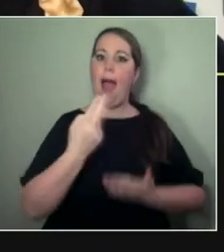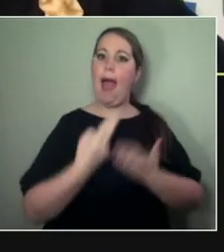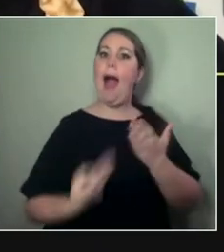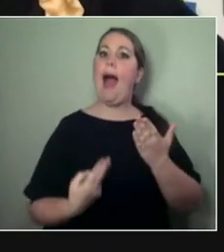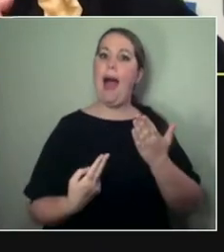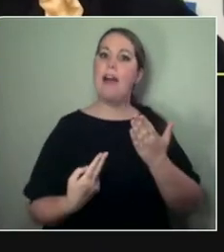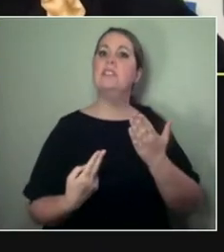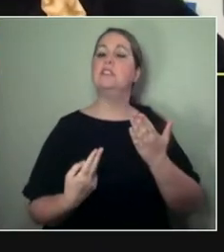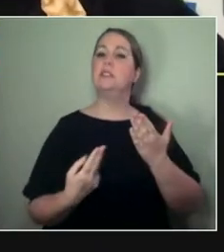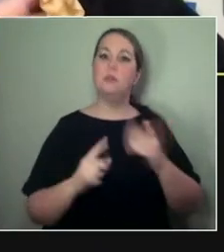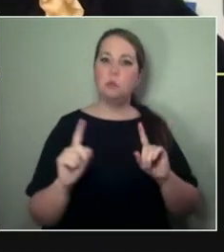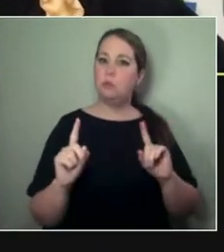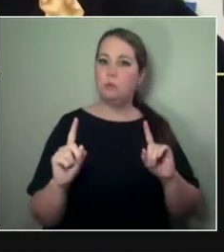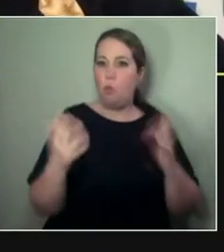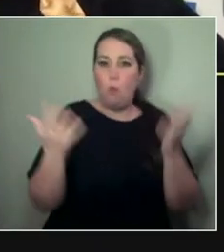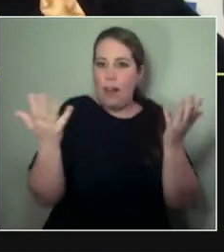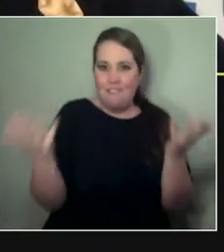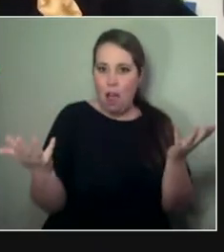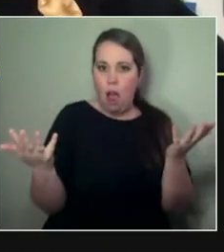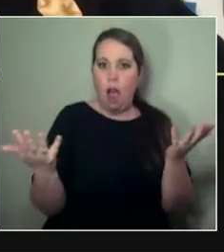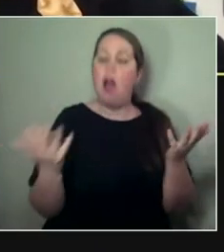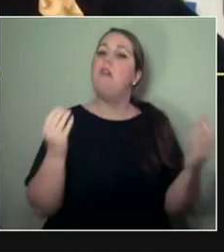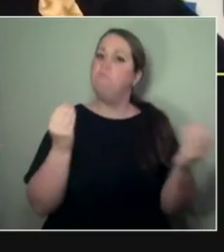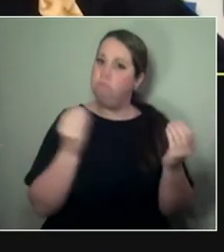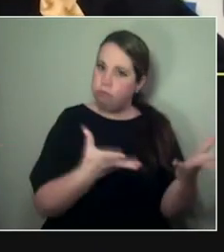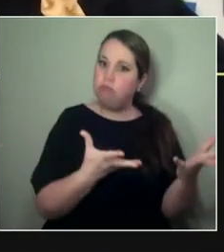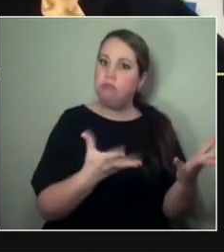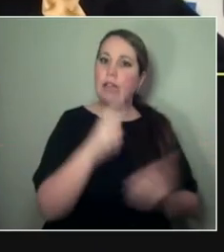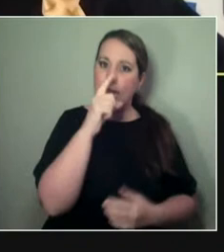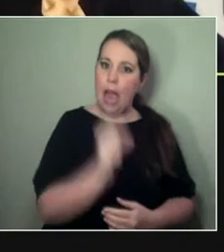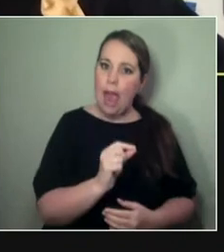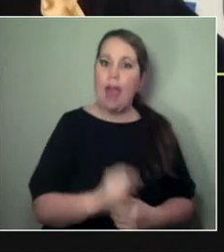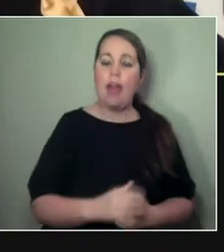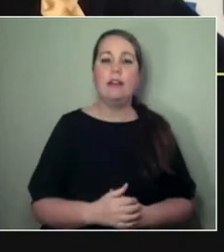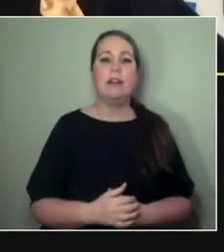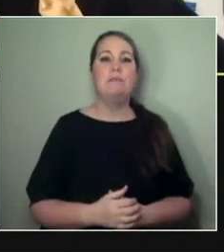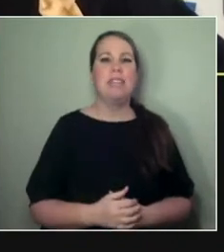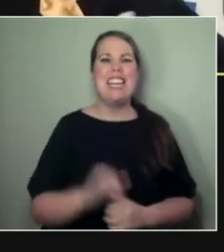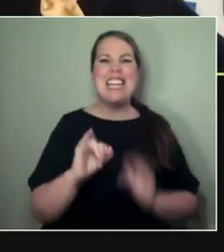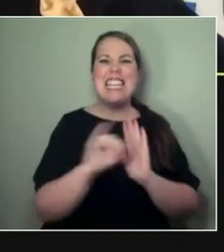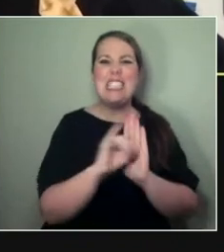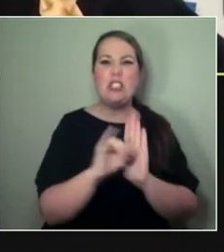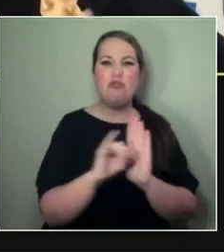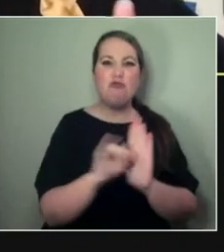Instagram has become this kind of necessary evil in my life, but it is like the auntie,